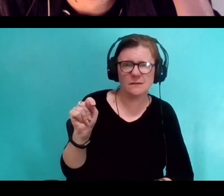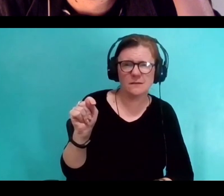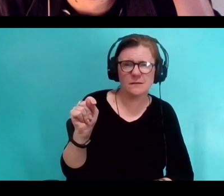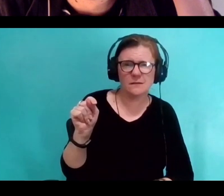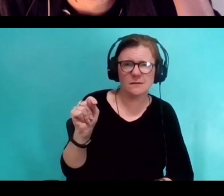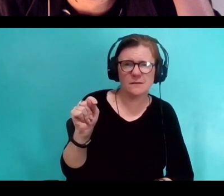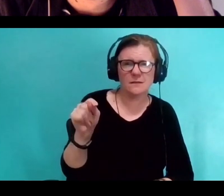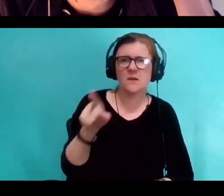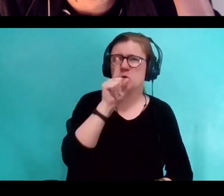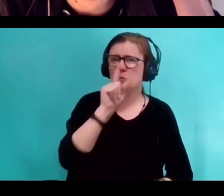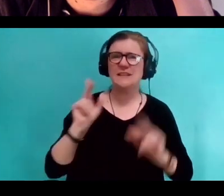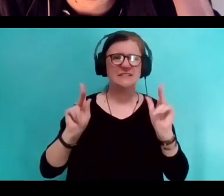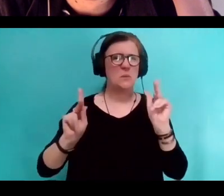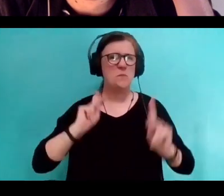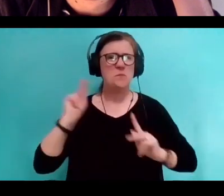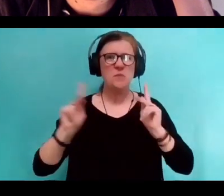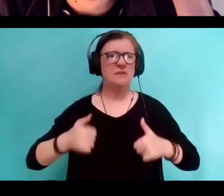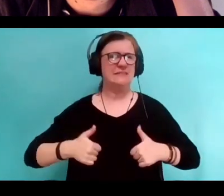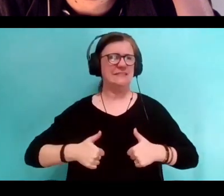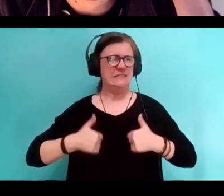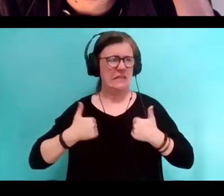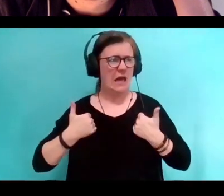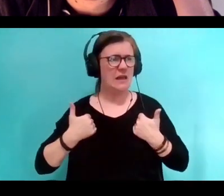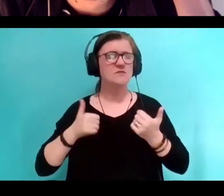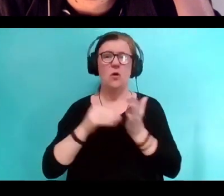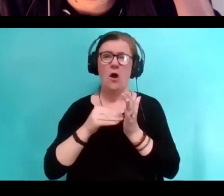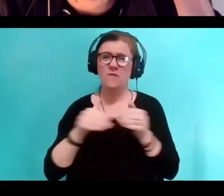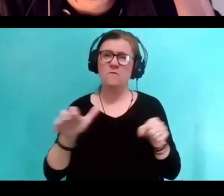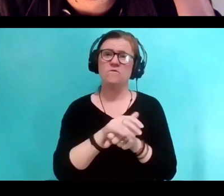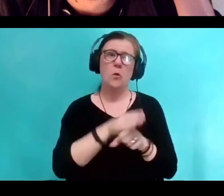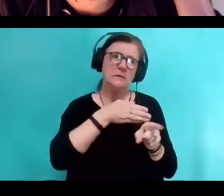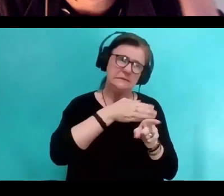giving over to everything that's art, everything writing and dance.